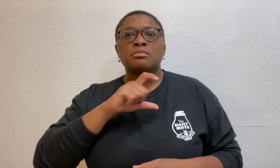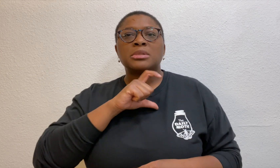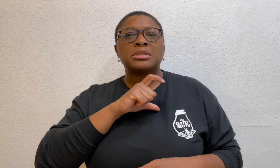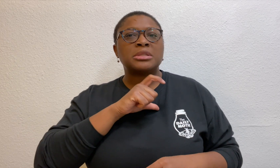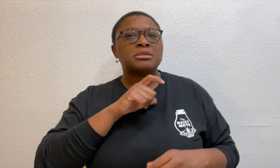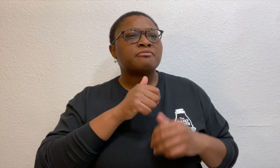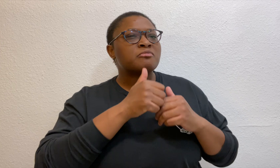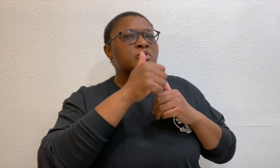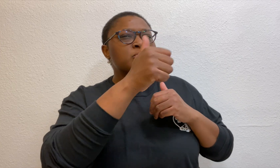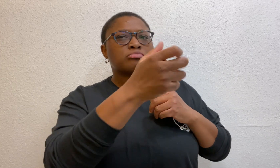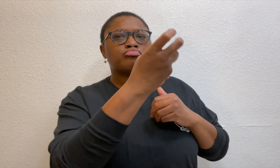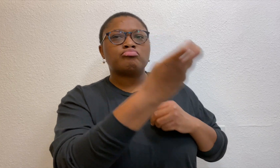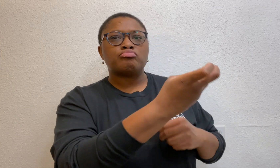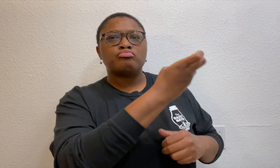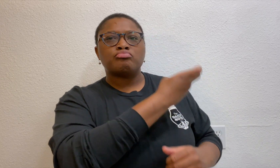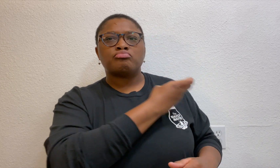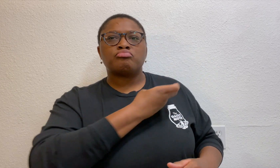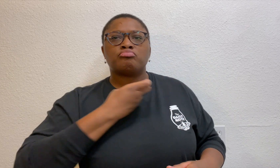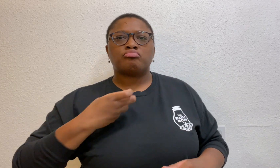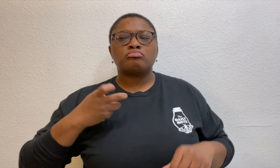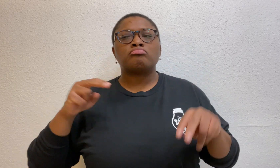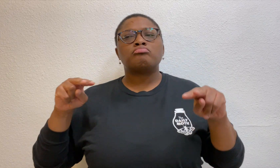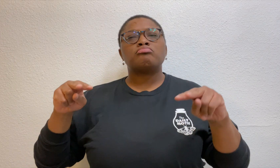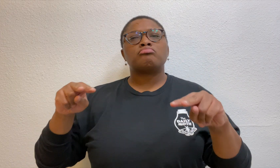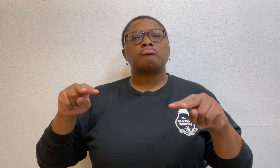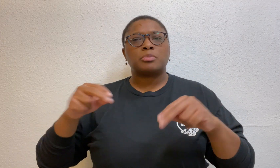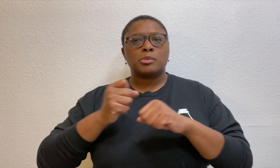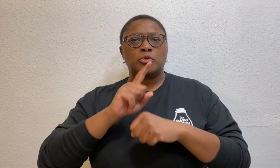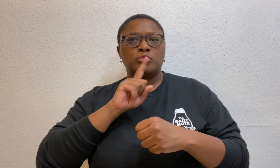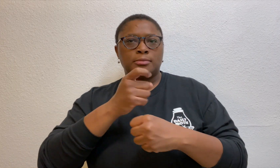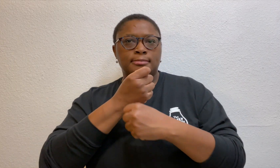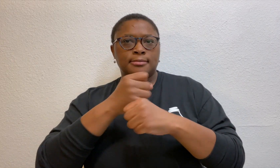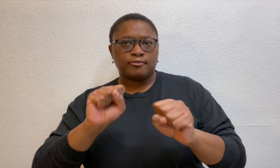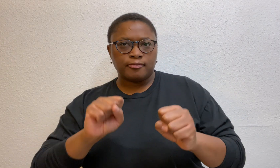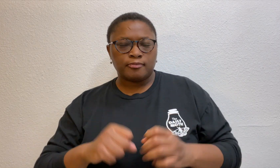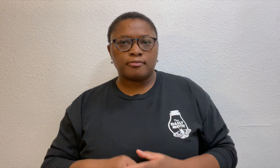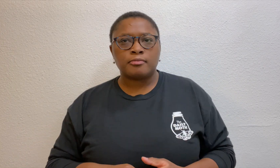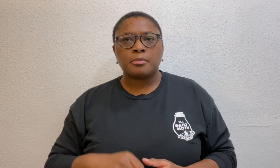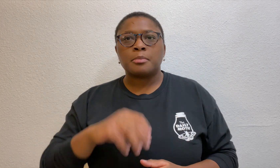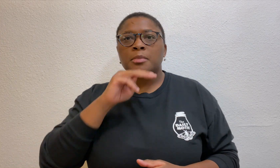There were police officers stationed at a distance to maintain safety.